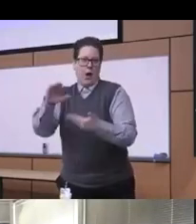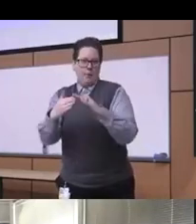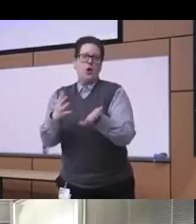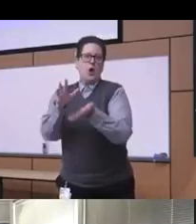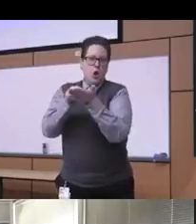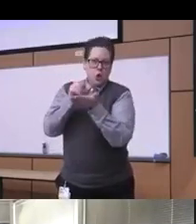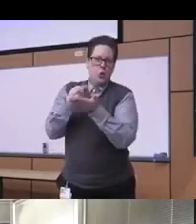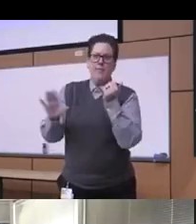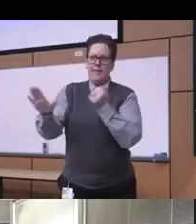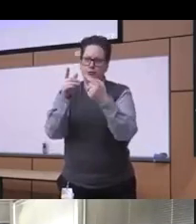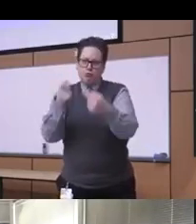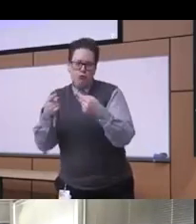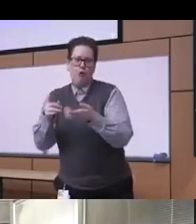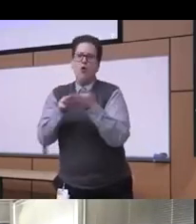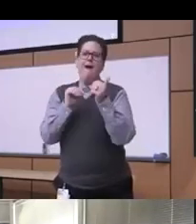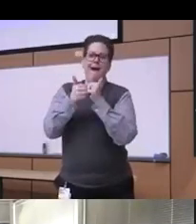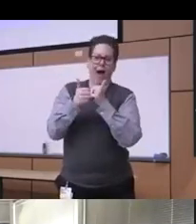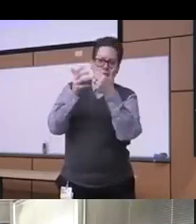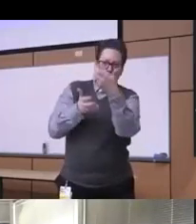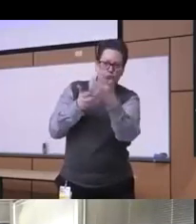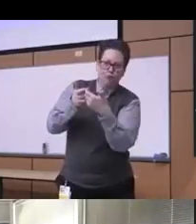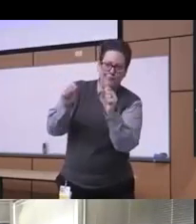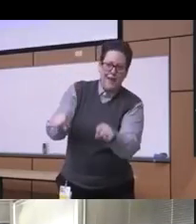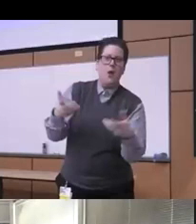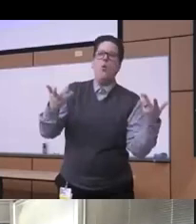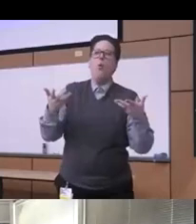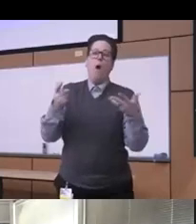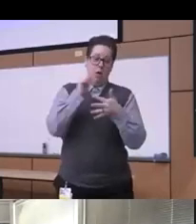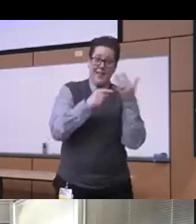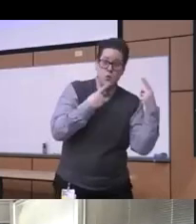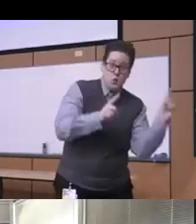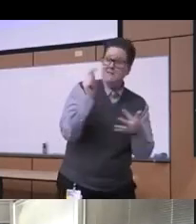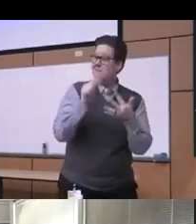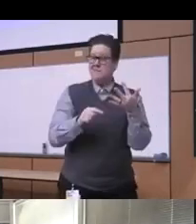what can be done and what would work you know what doesn't work and the Deep structure piece